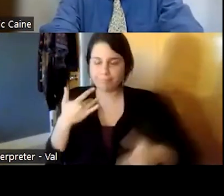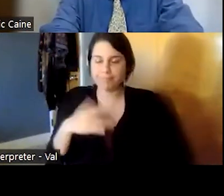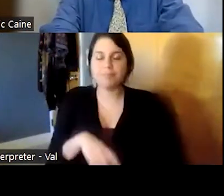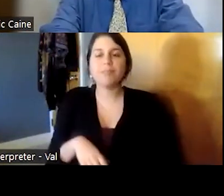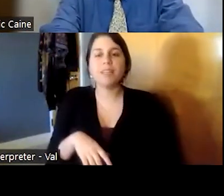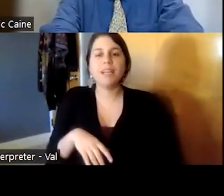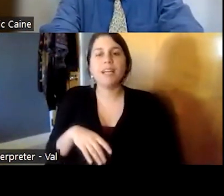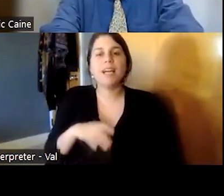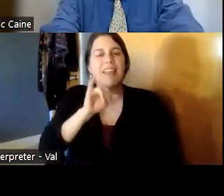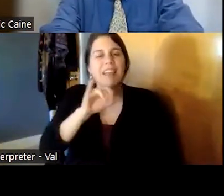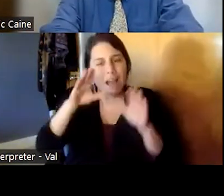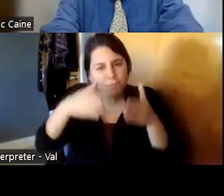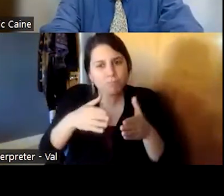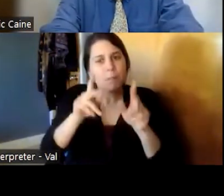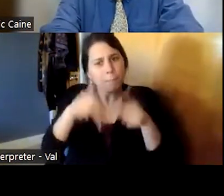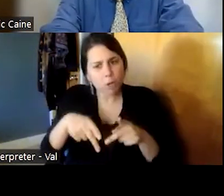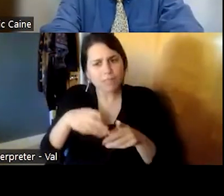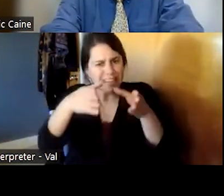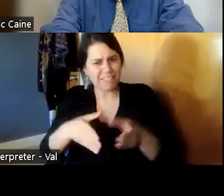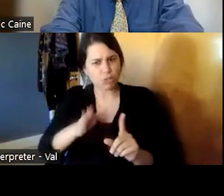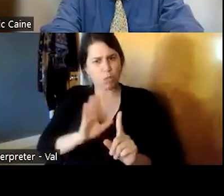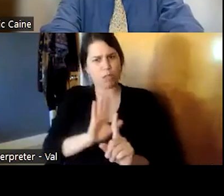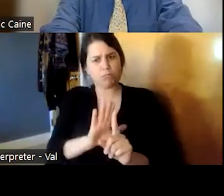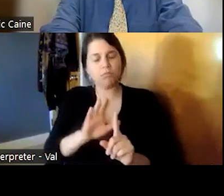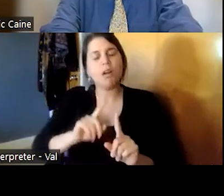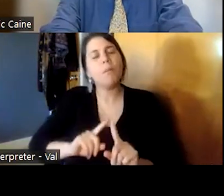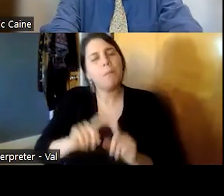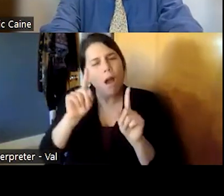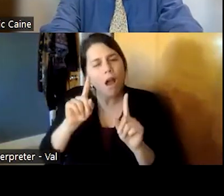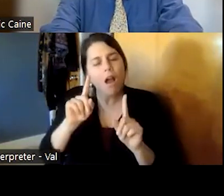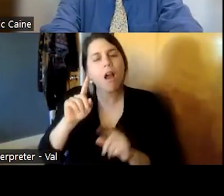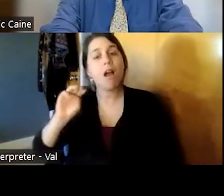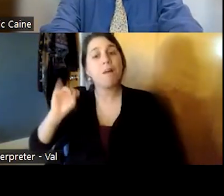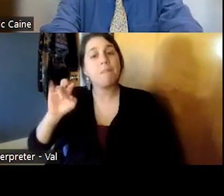focused on the individual but it but in a way amplified what meyer was talking about adolf